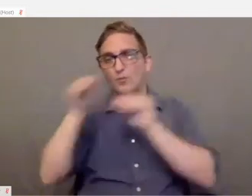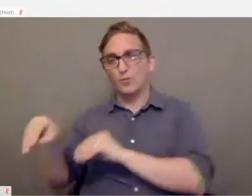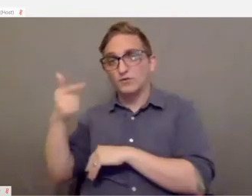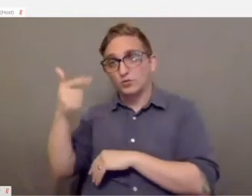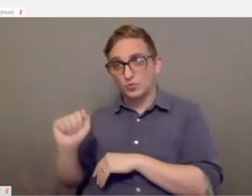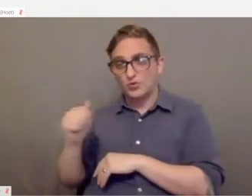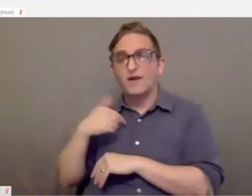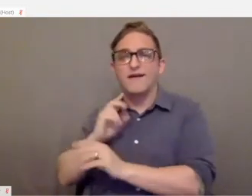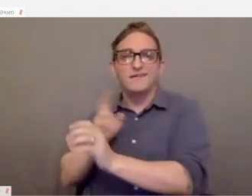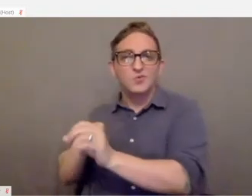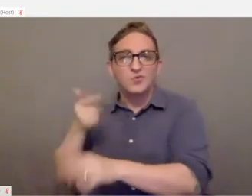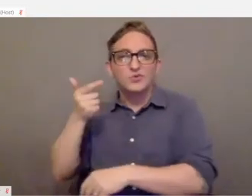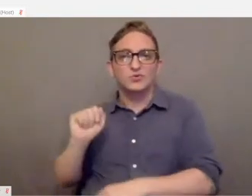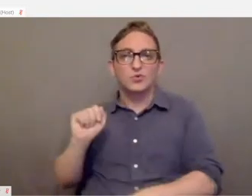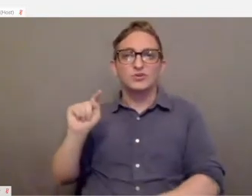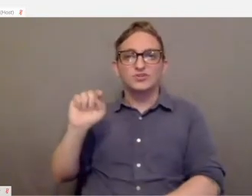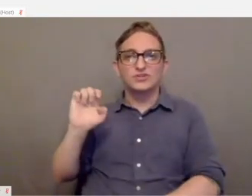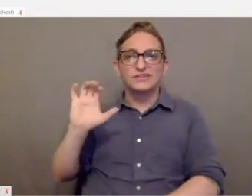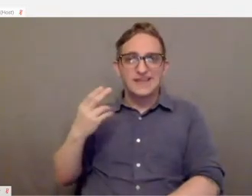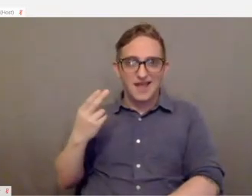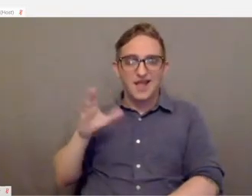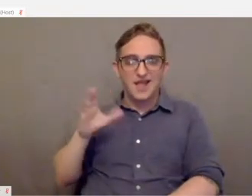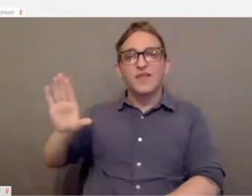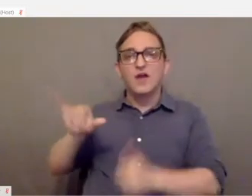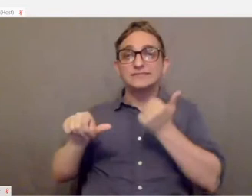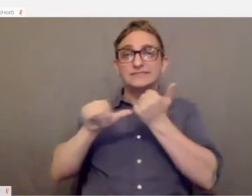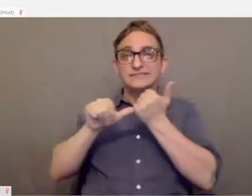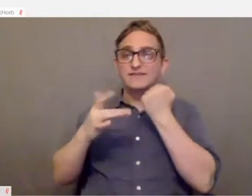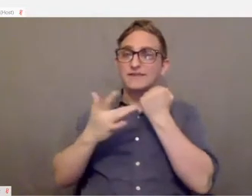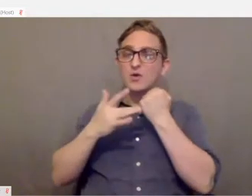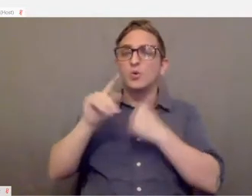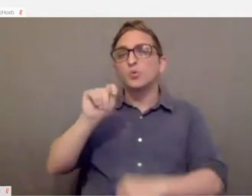joined Georgia tech in their assistive technology program, tools for life.